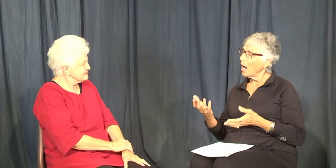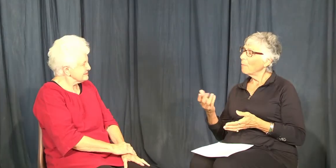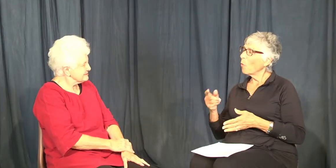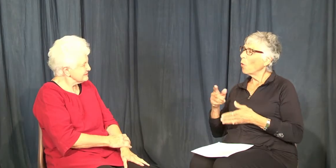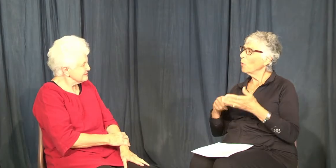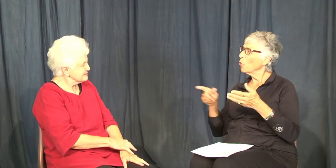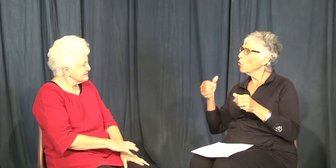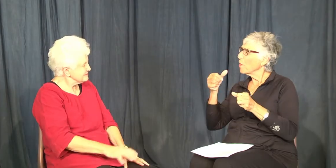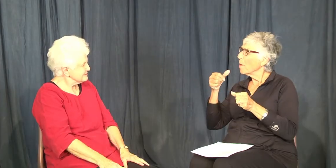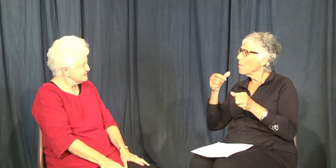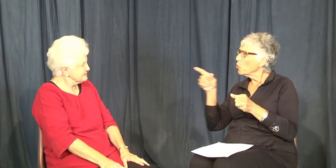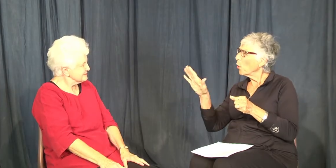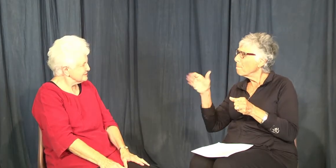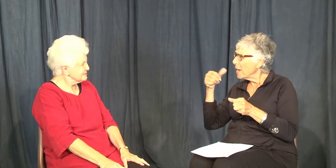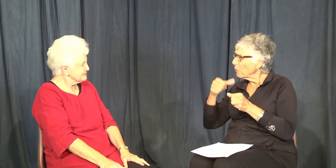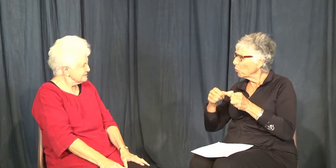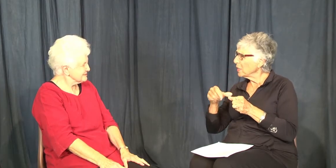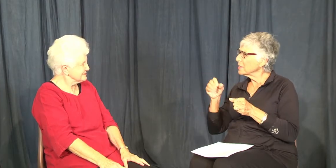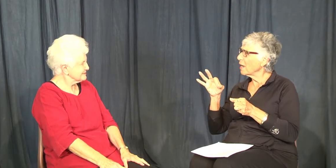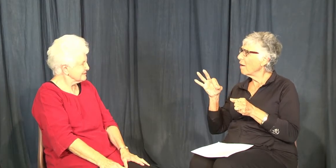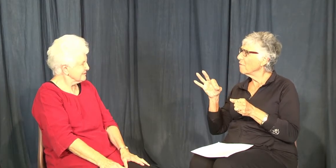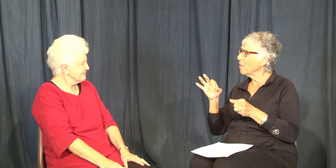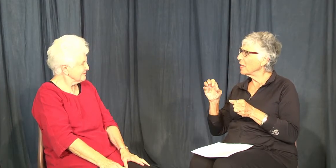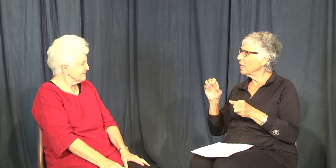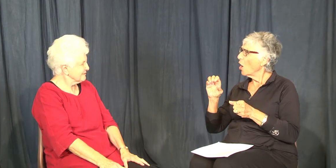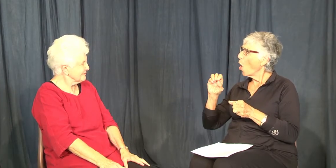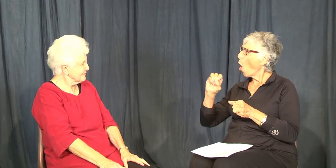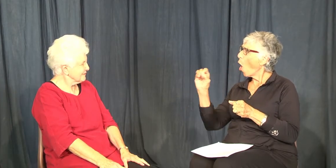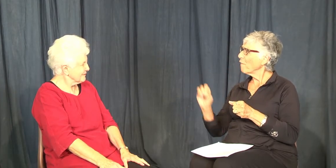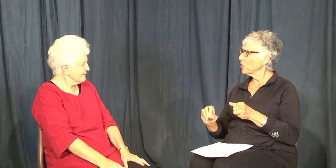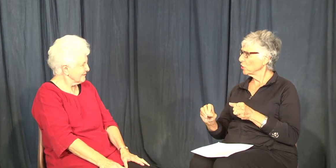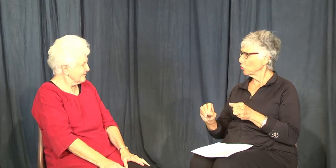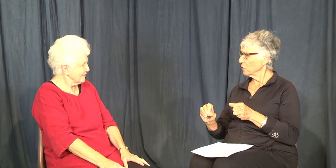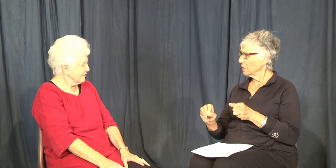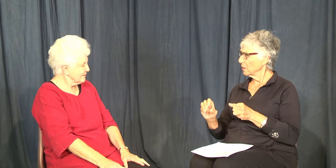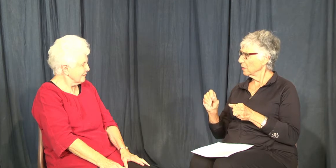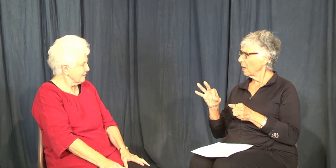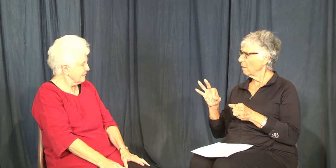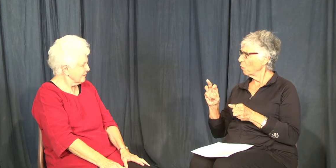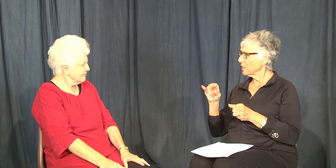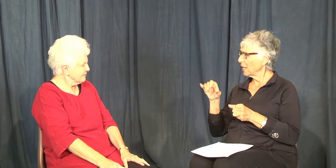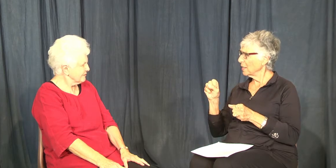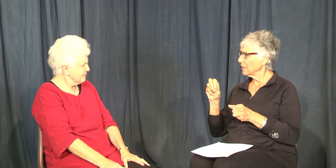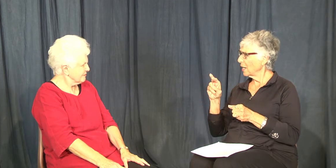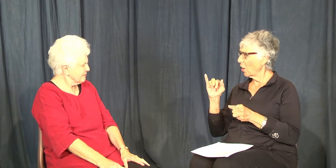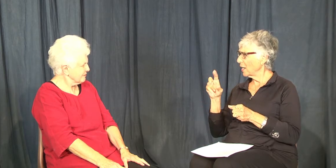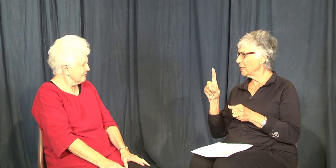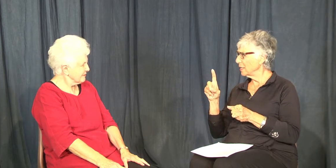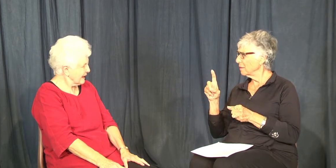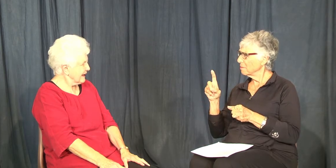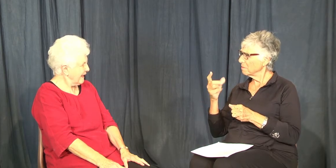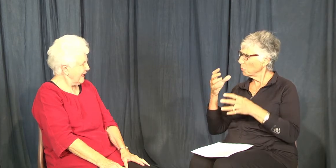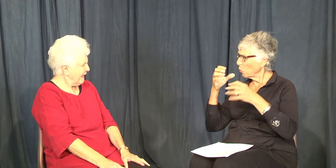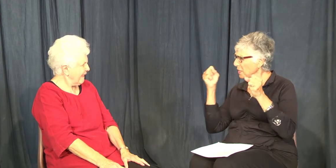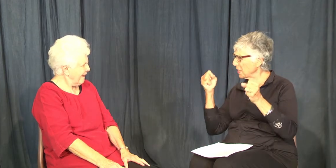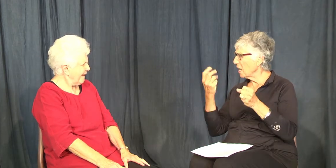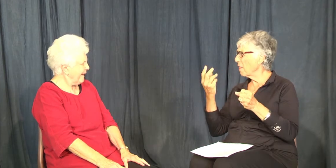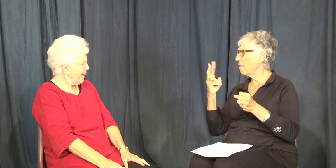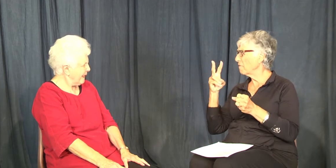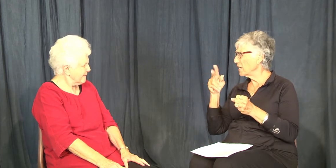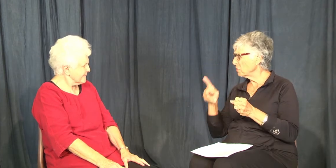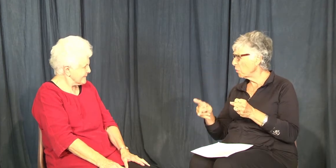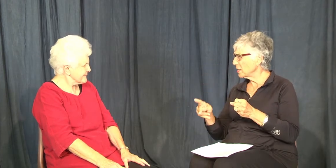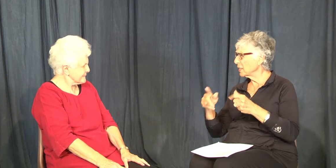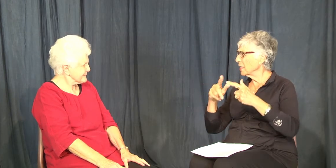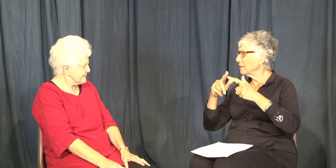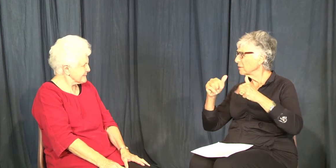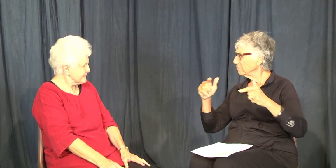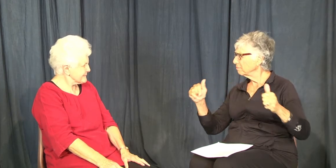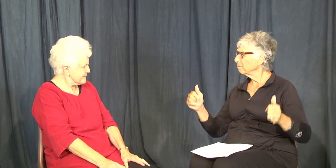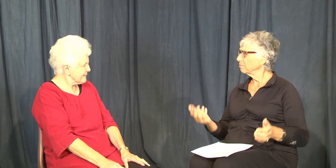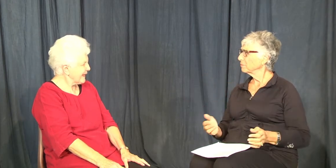What were your memories of the officers of Wisconsin RID: the President, the Vice President...?